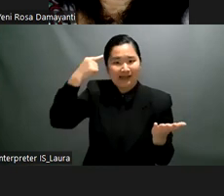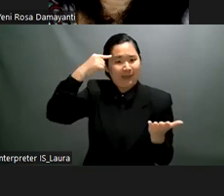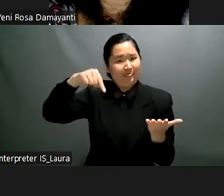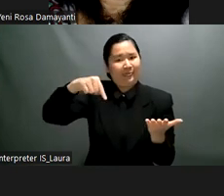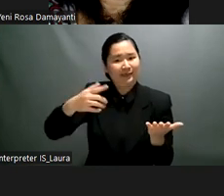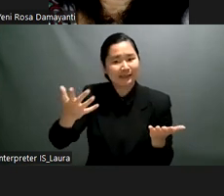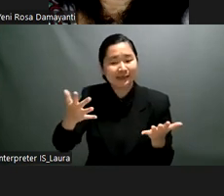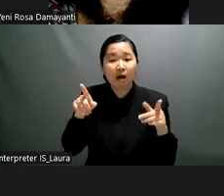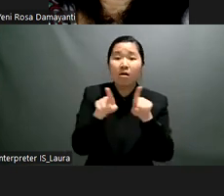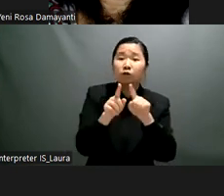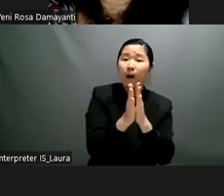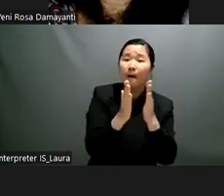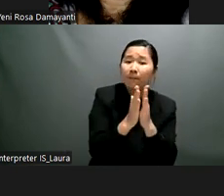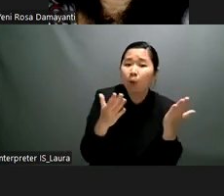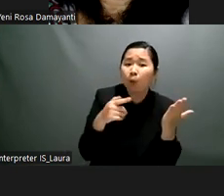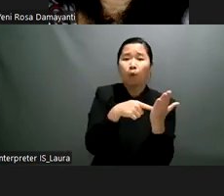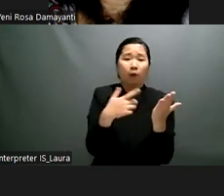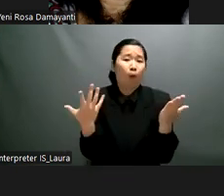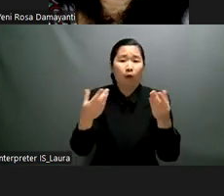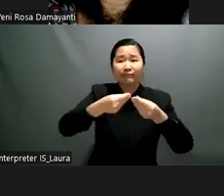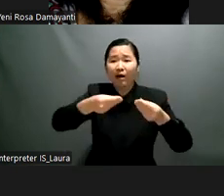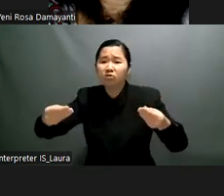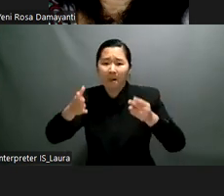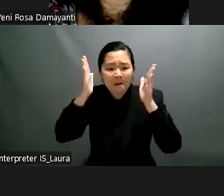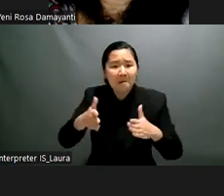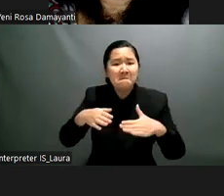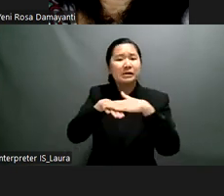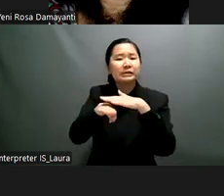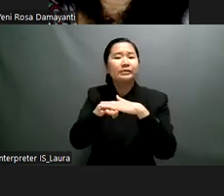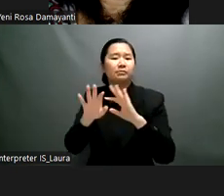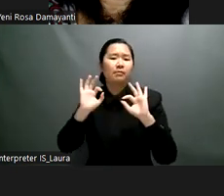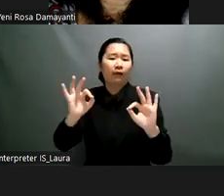digitally for students who are blind or partially sighted it's essential they continue to be access